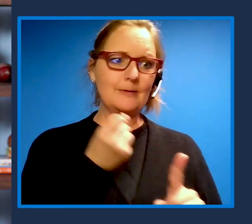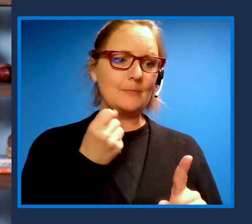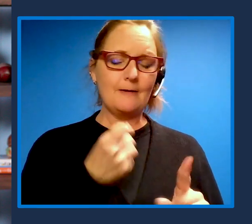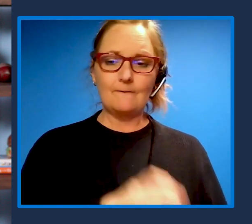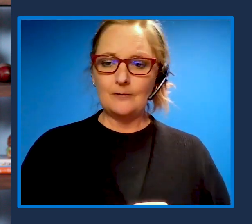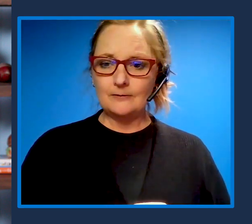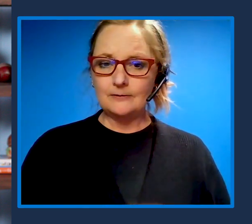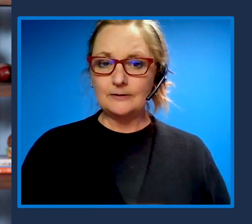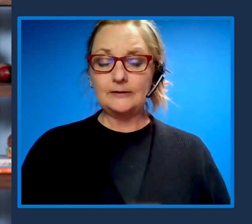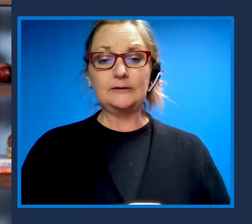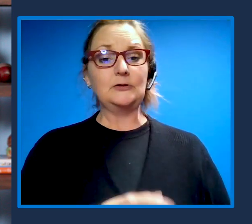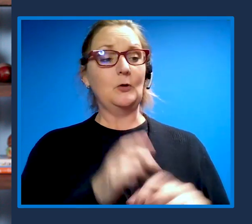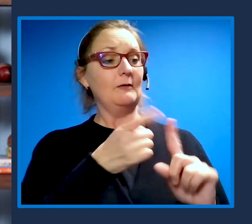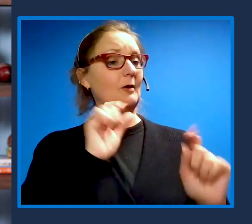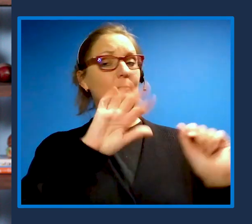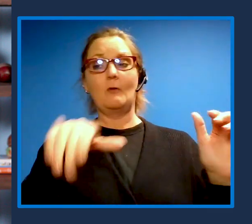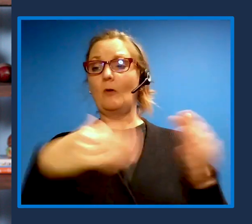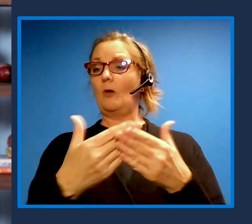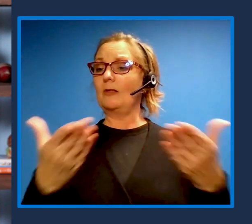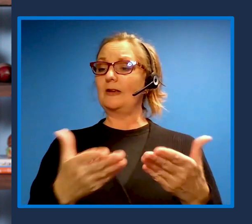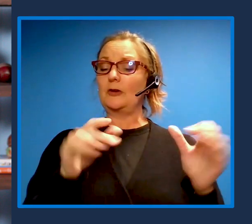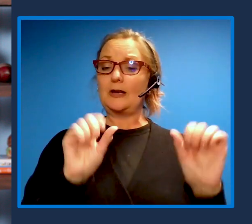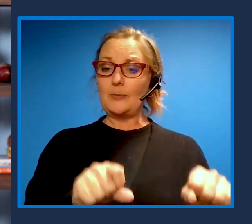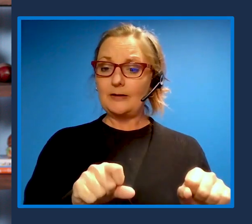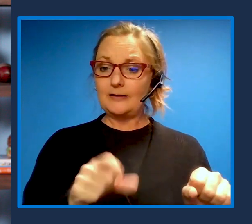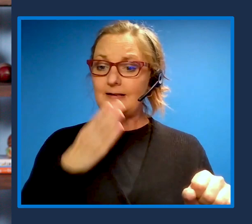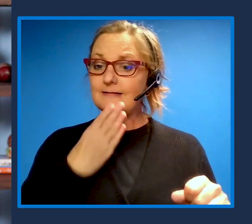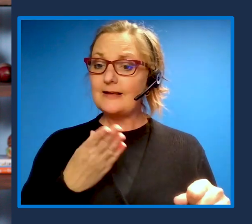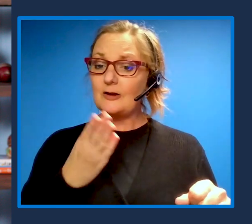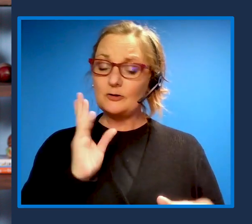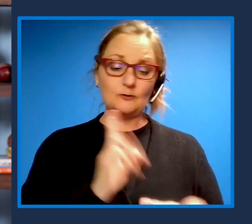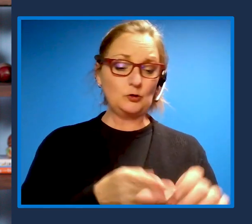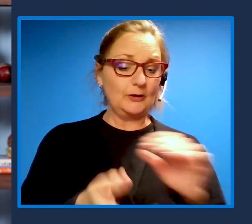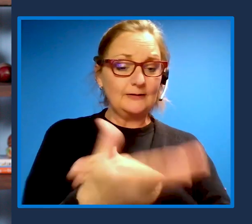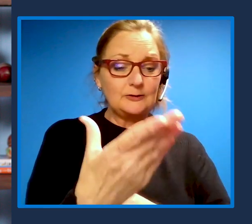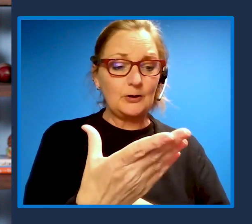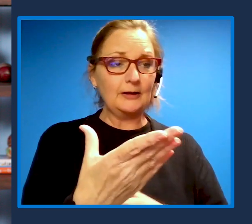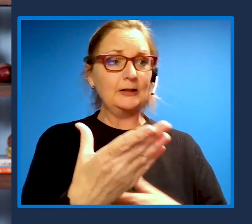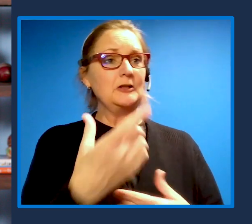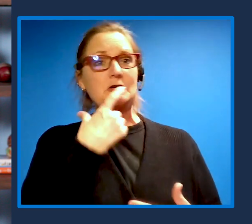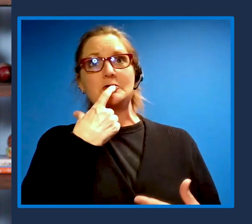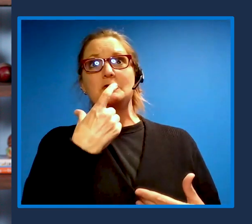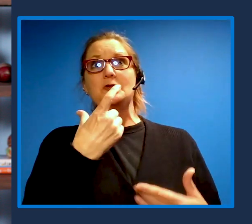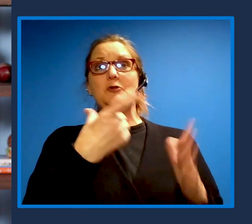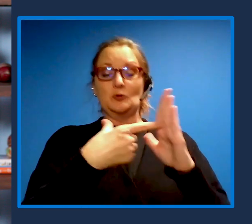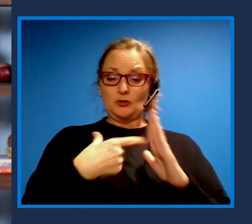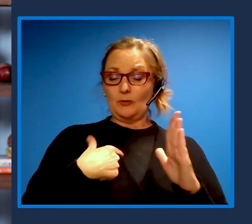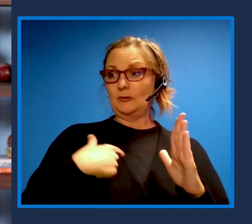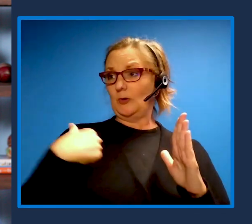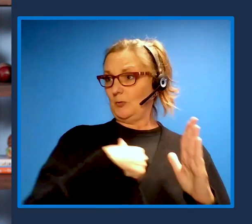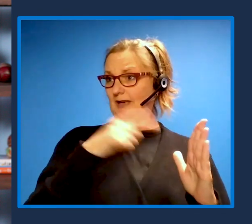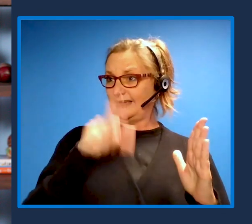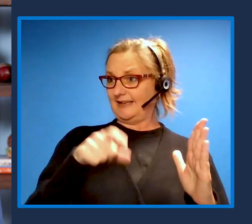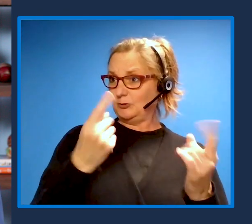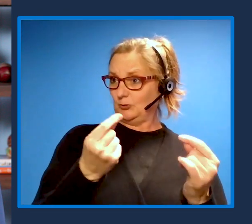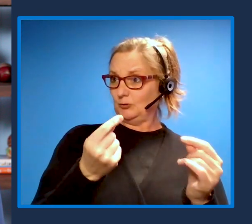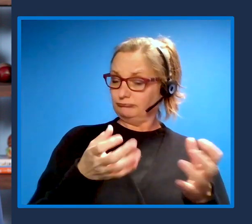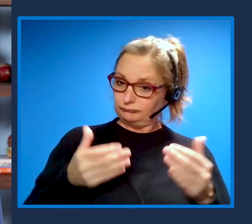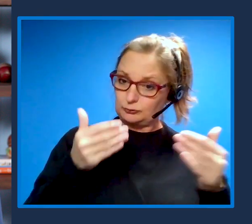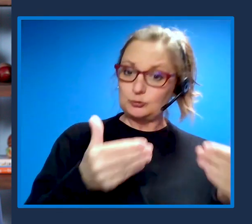thank you for joining us this morning and you've given us a good lens of what we need to do to go forward. Thank you so much, Jenny, and thank you for your leadership.